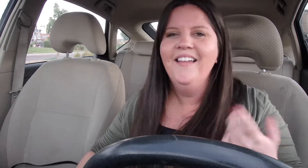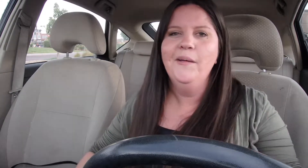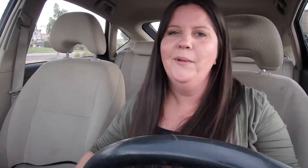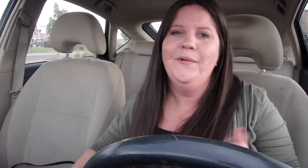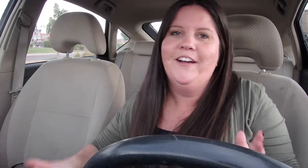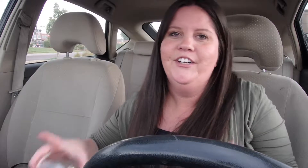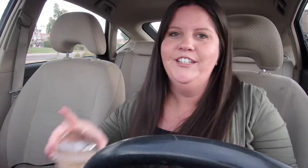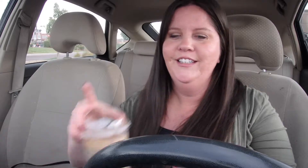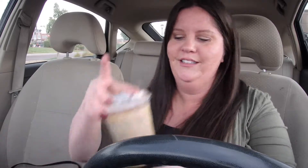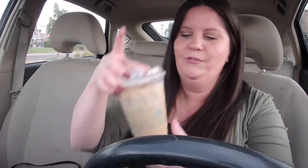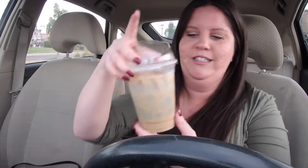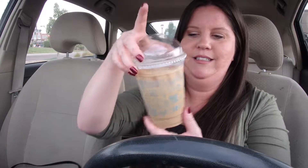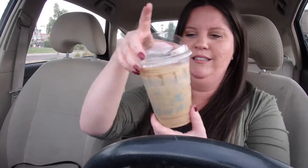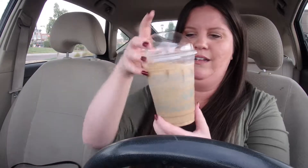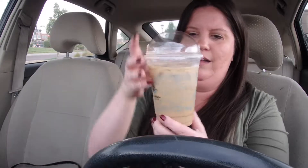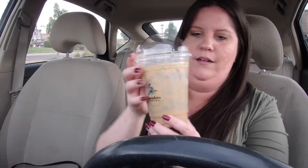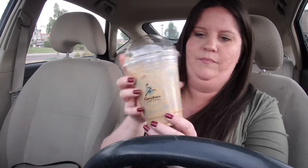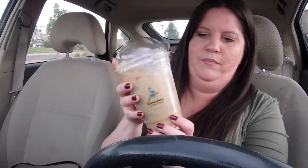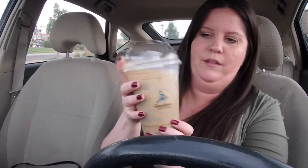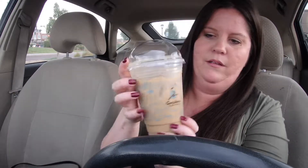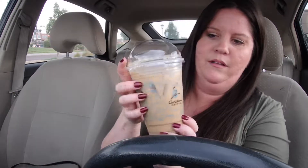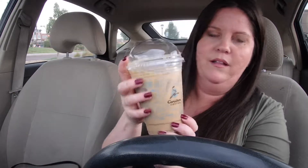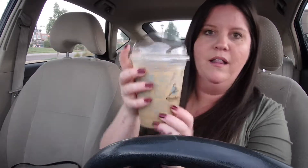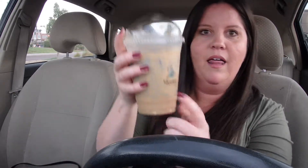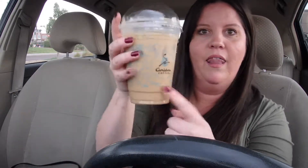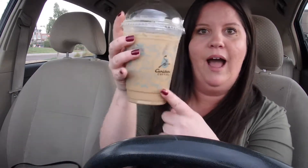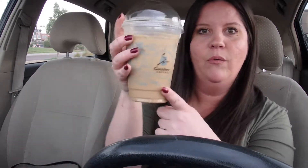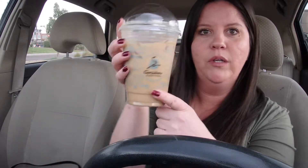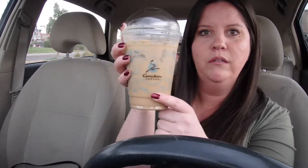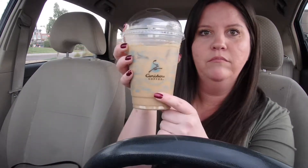But whatever this is umm That one